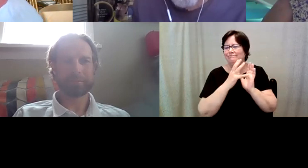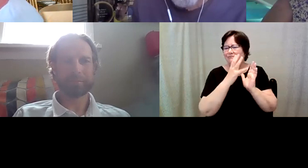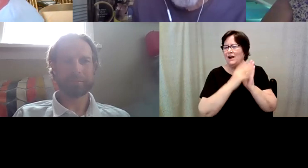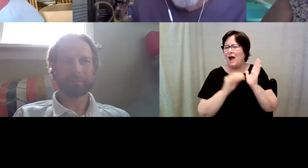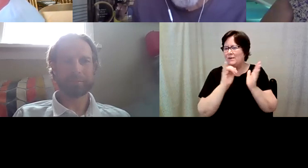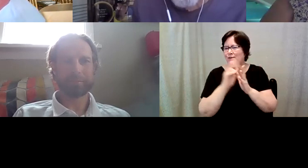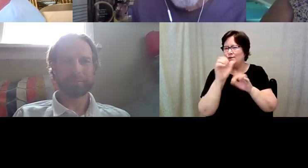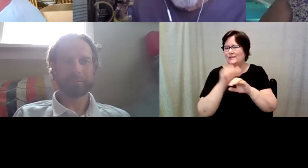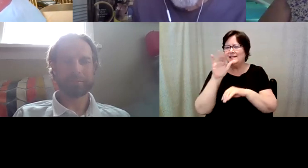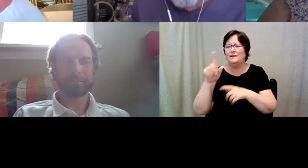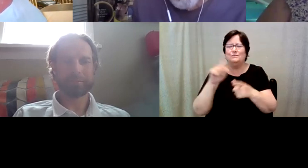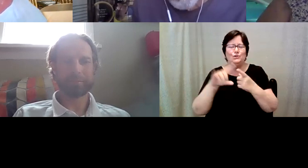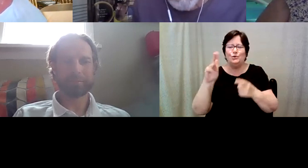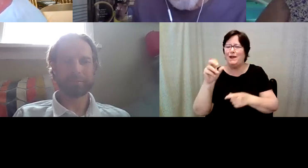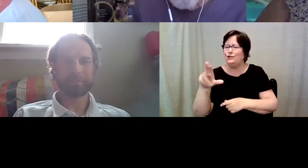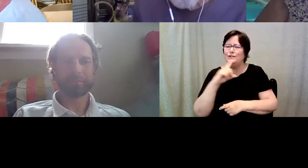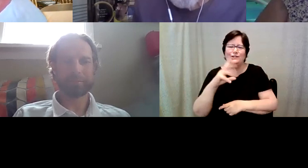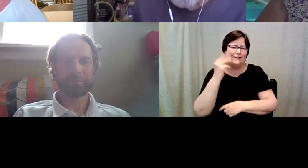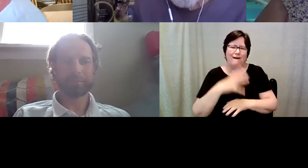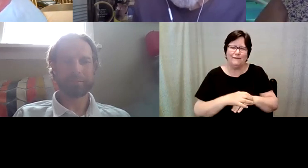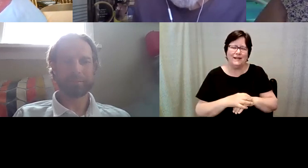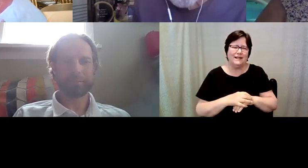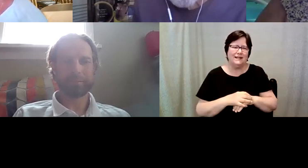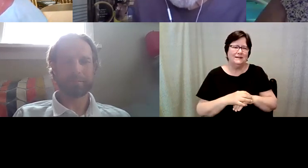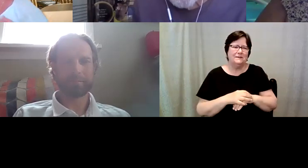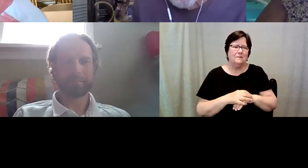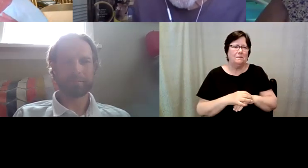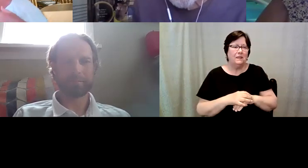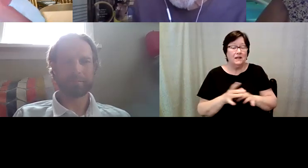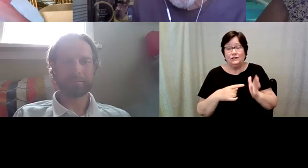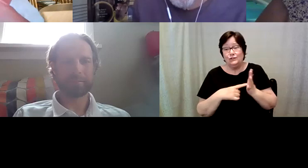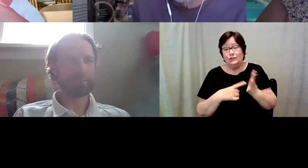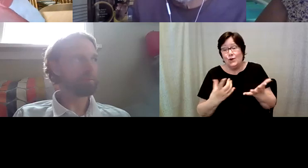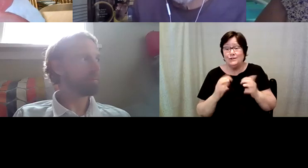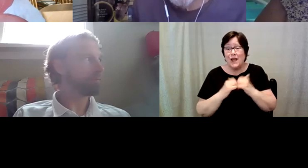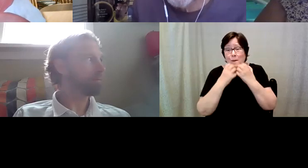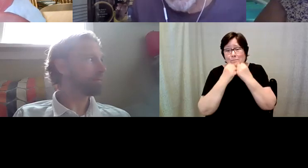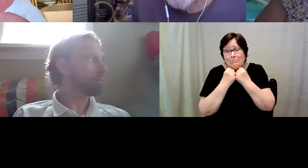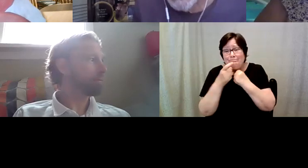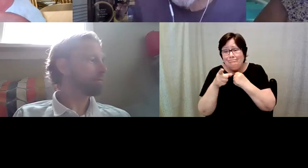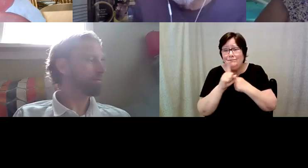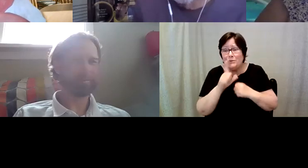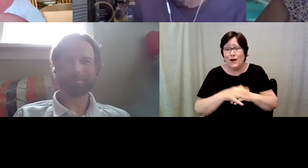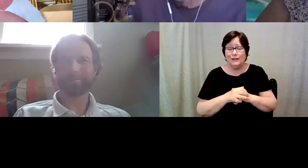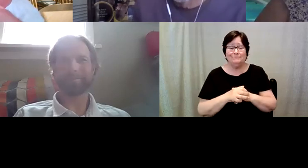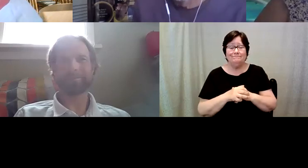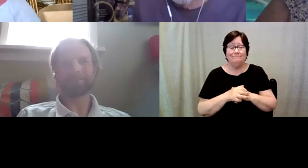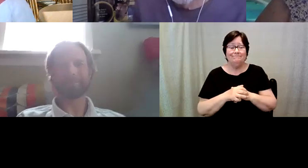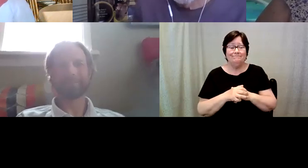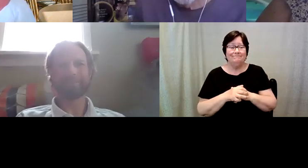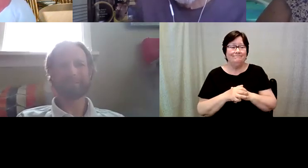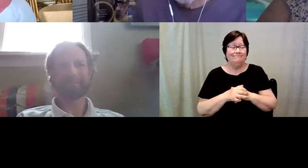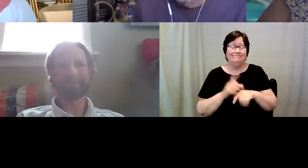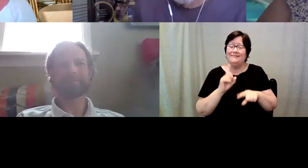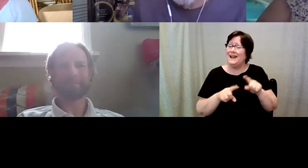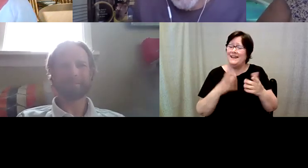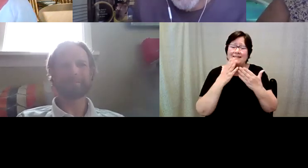Kelly Redder: lovely and It just shows us just how beloved you are and and I can't Thank